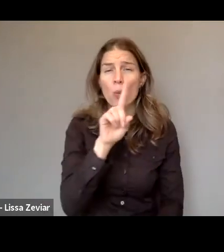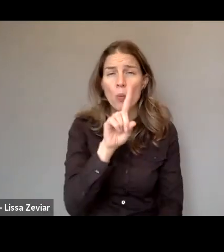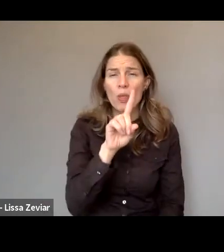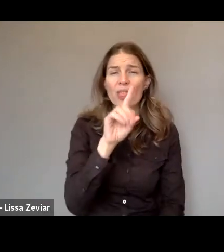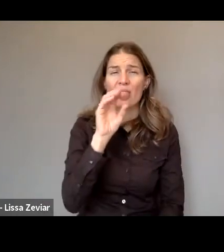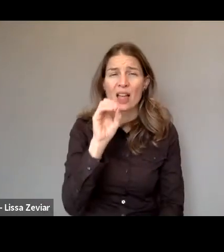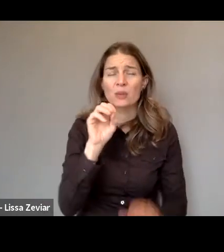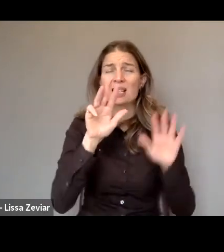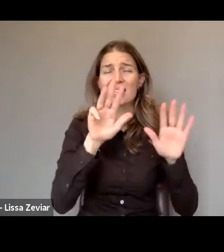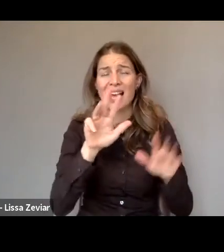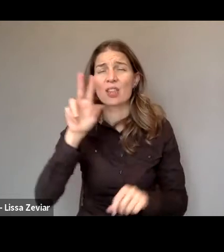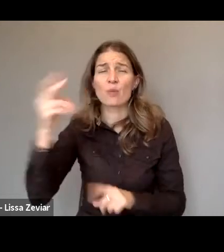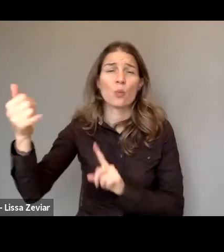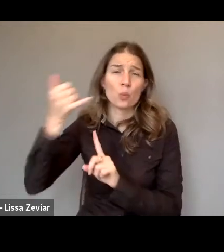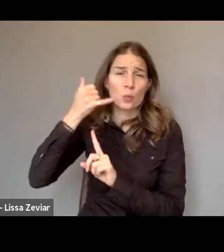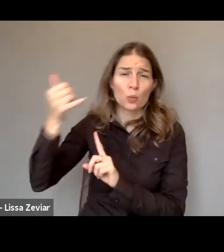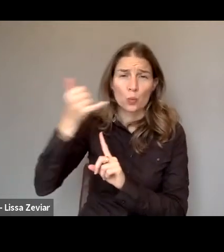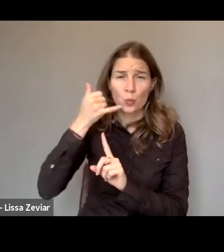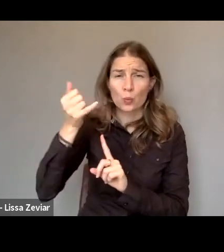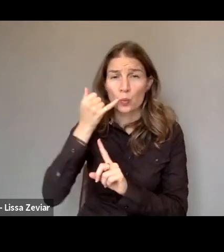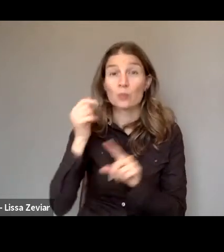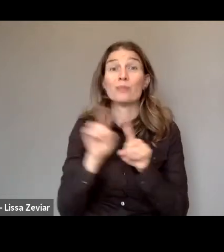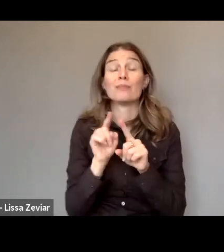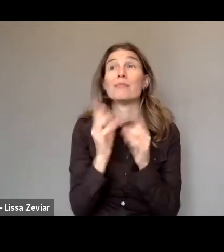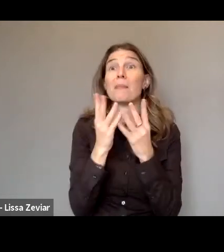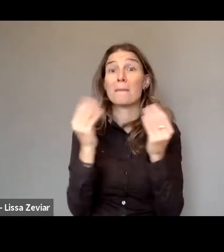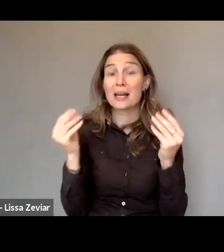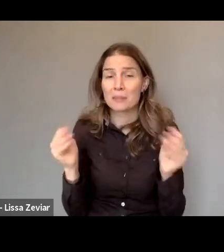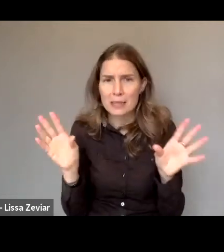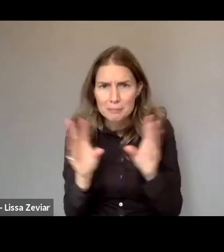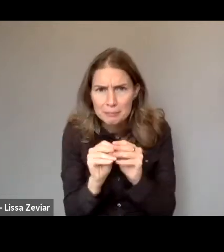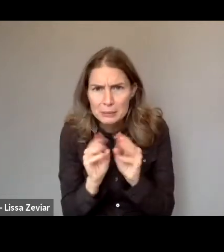and a lot of meetings with lawyer, with psychologist,